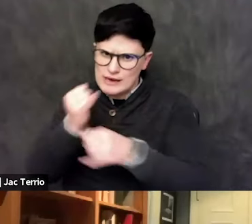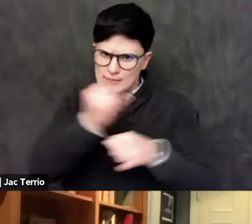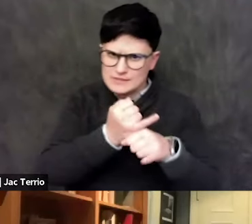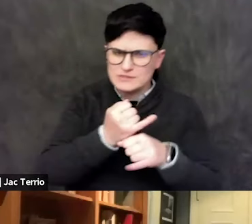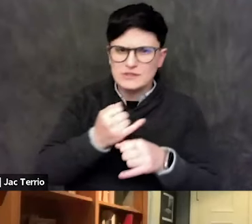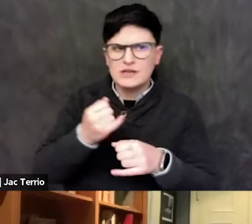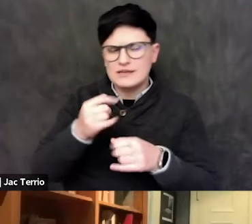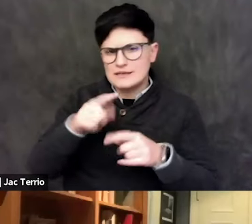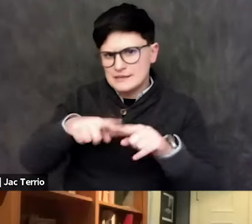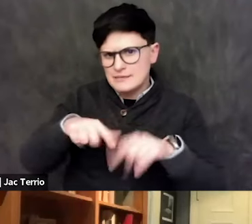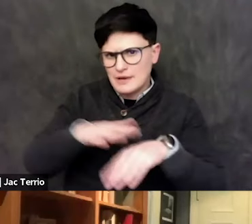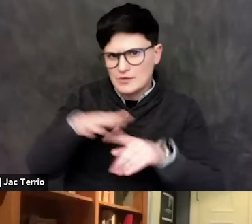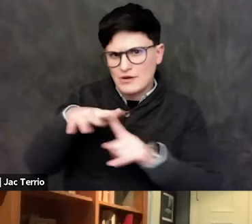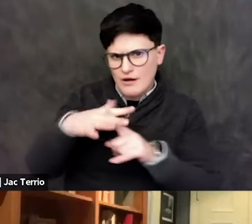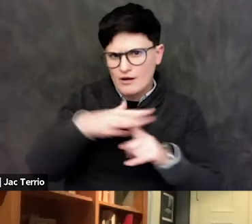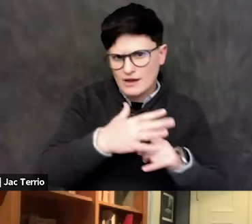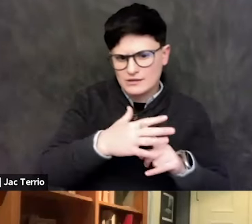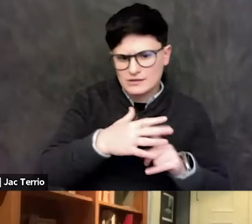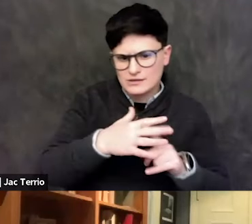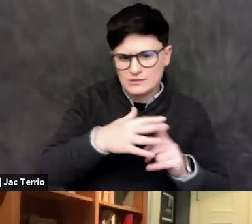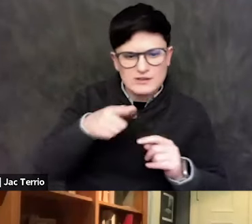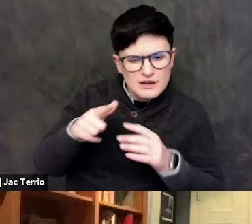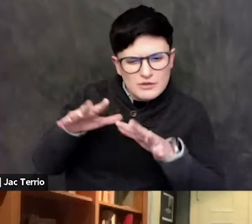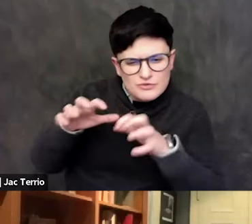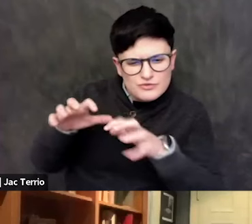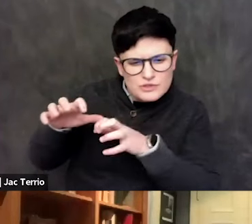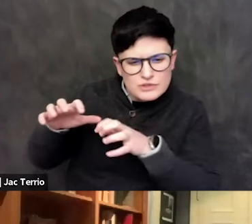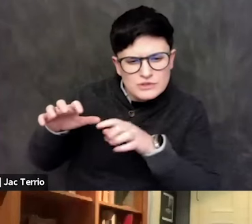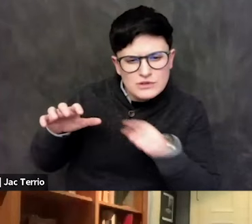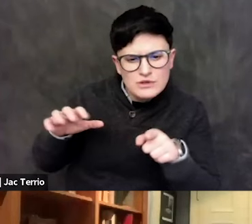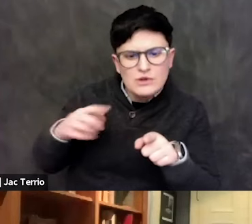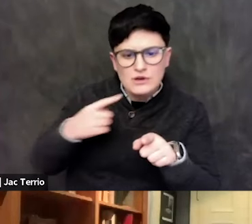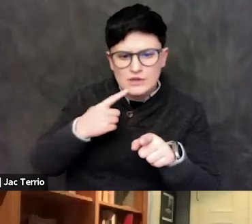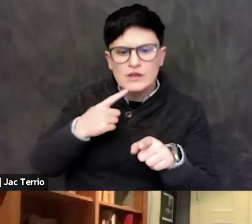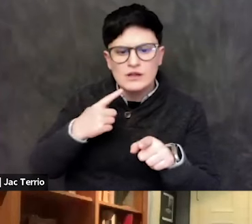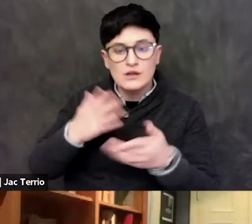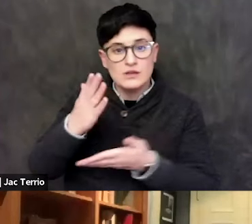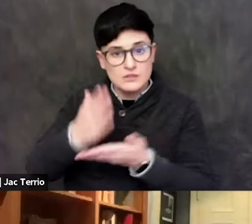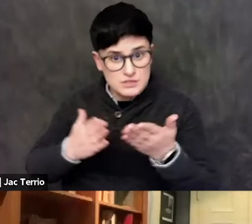(audio garbles) Jews, a lot of campuses that have a lot of Jews.